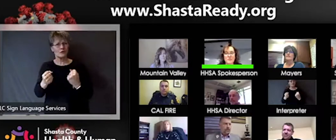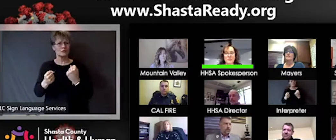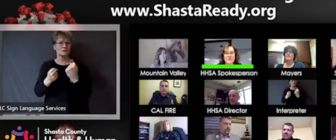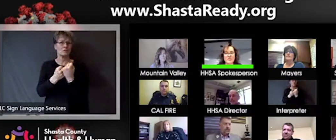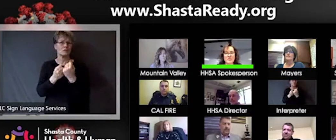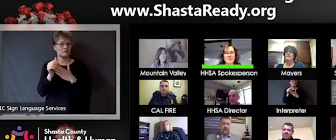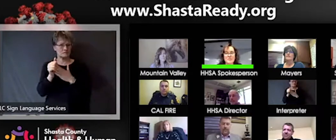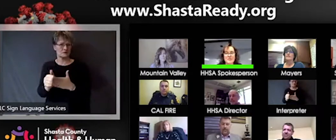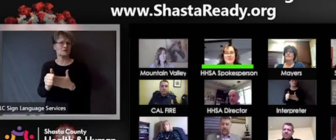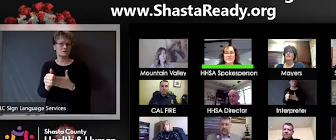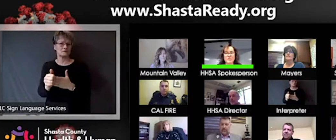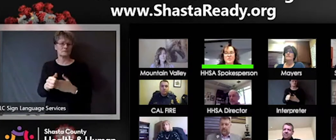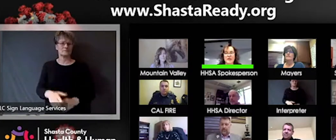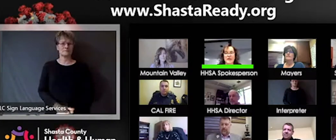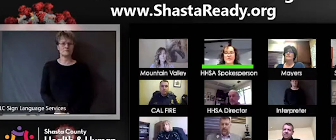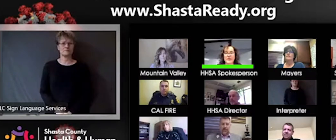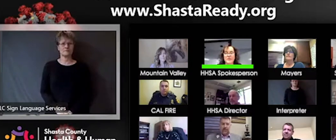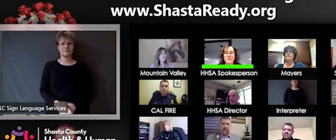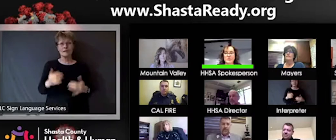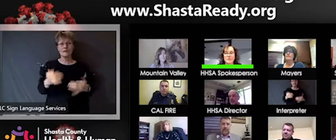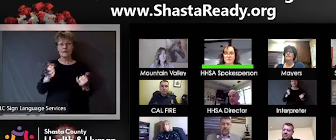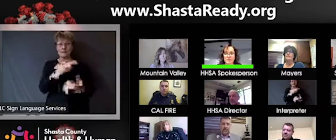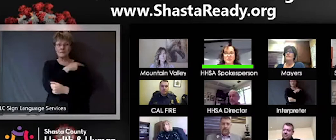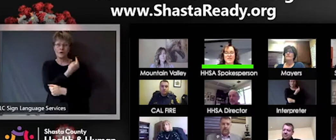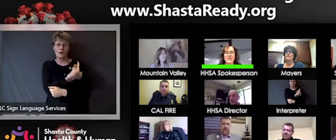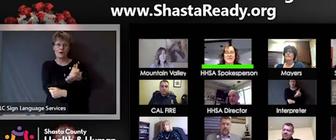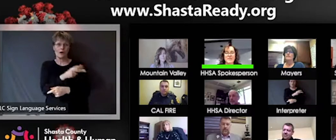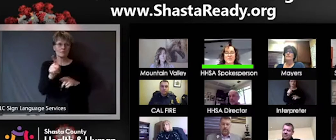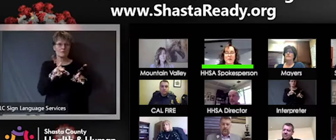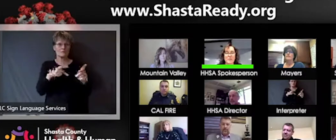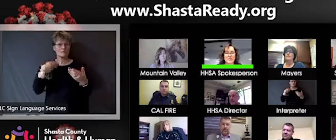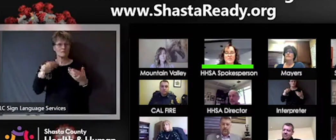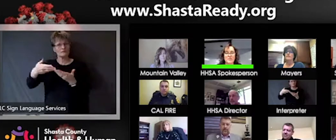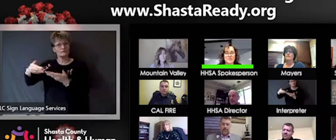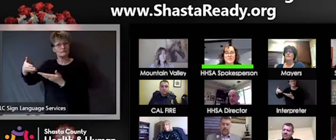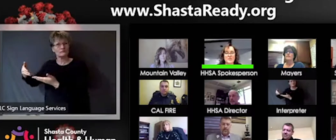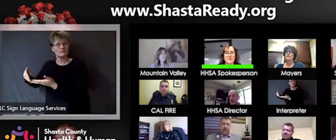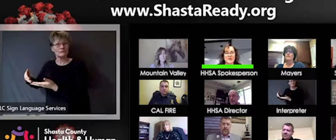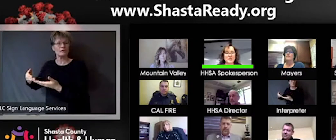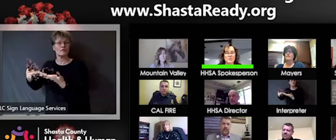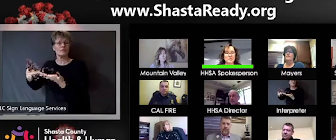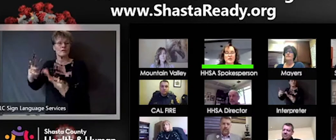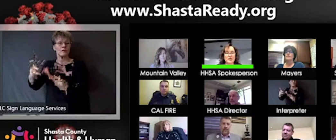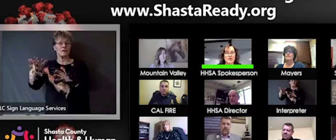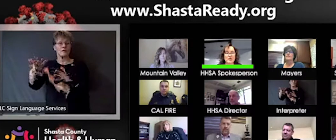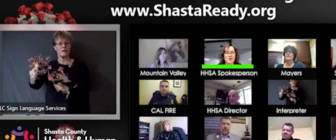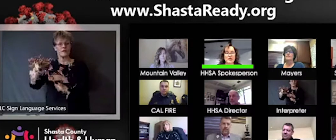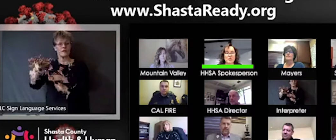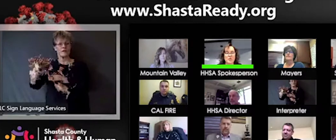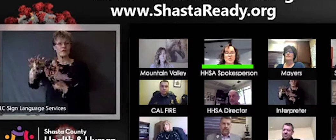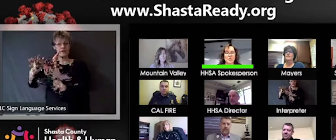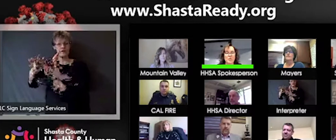our hospital folks introduce themselves and then we'll have Dr. Ramstrom check in and then we've got Paige Green who's going to talk a little bit about mental